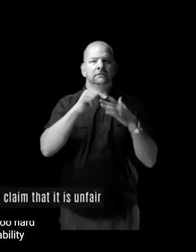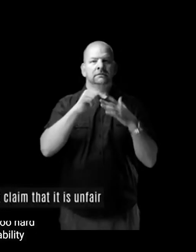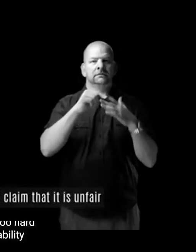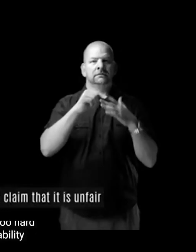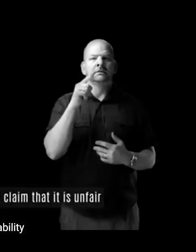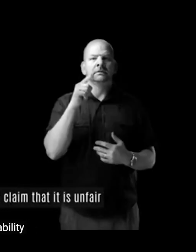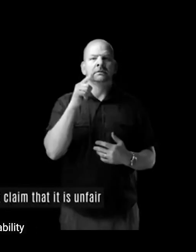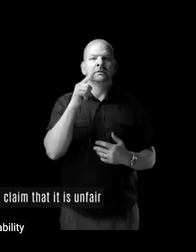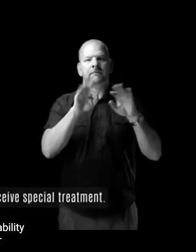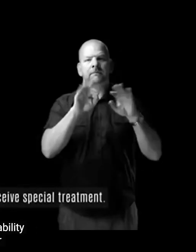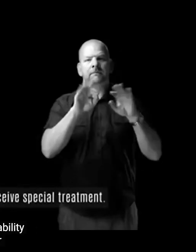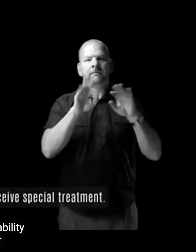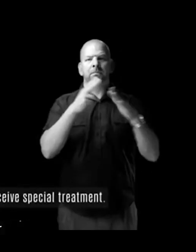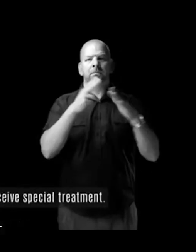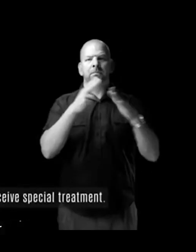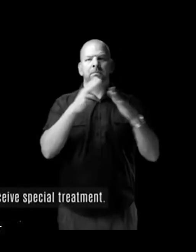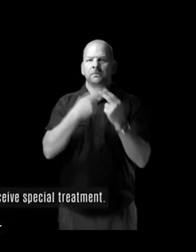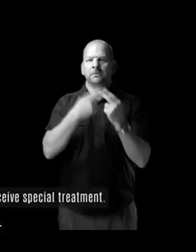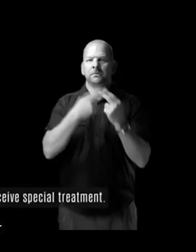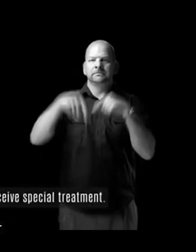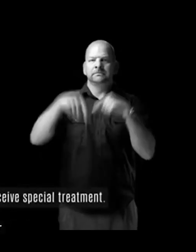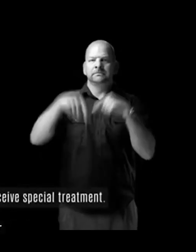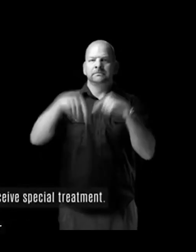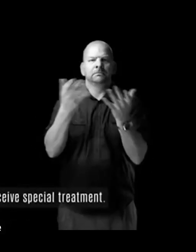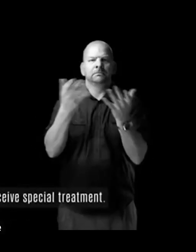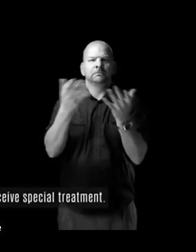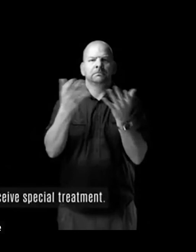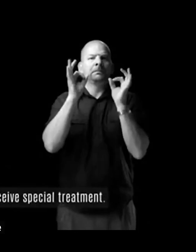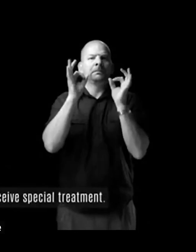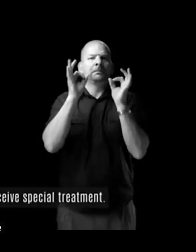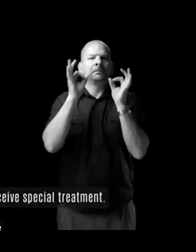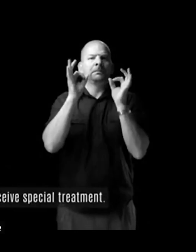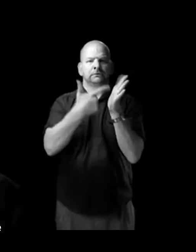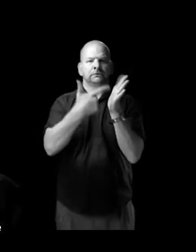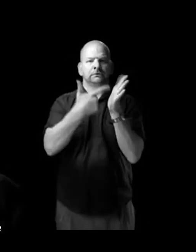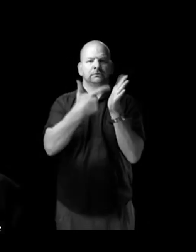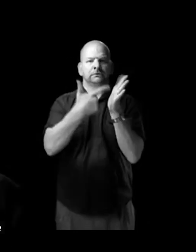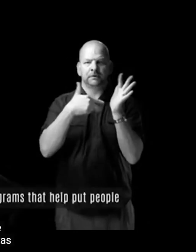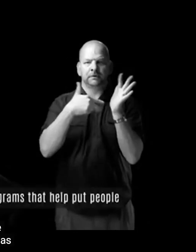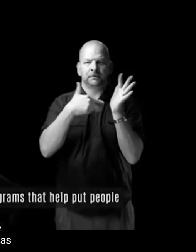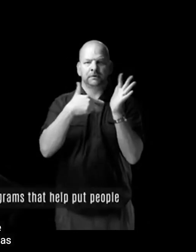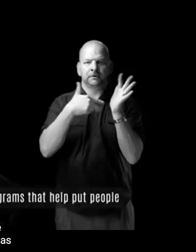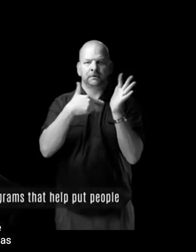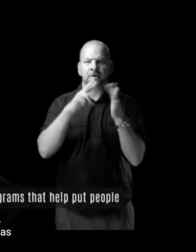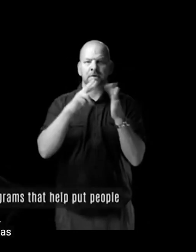people with disability to receive special treatment. If a country has special laws or programs that help poor